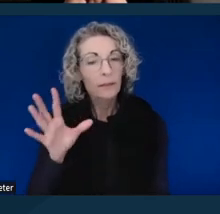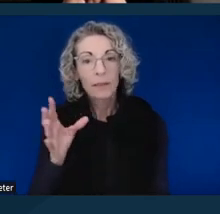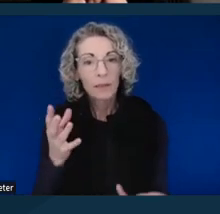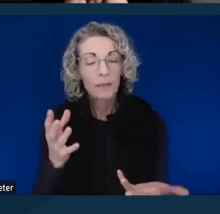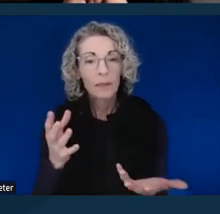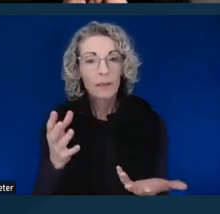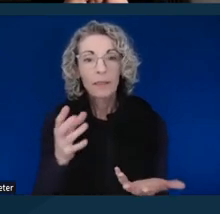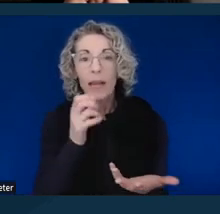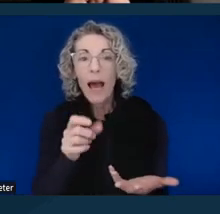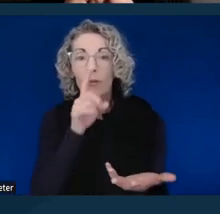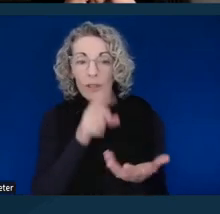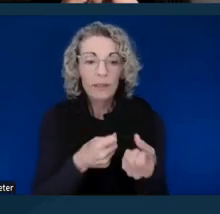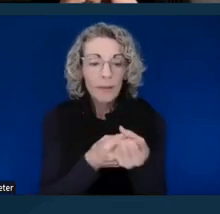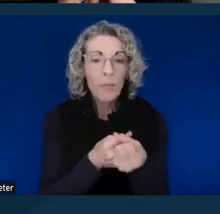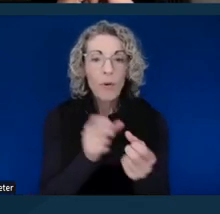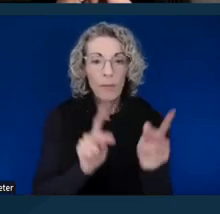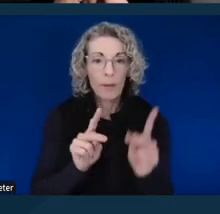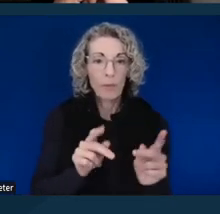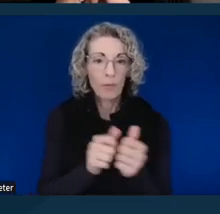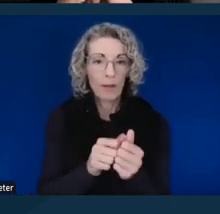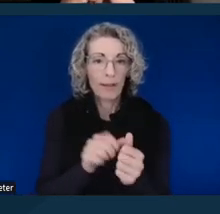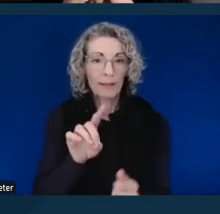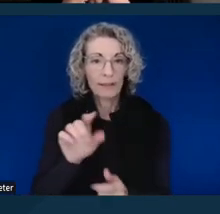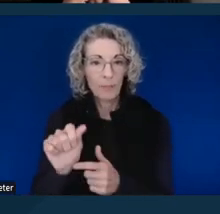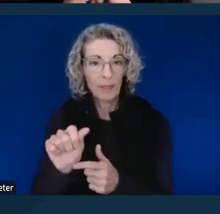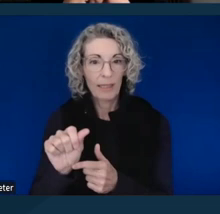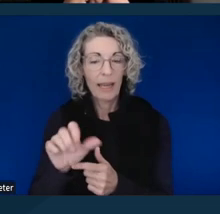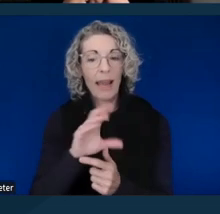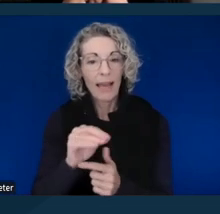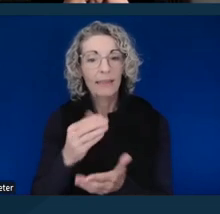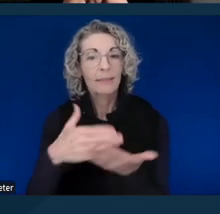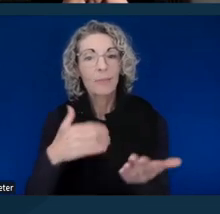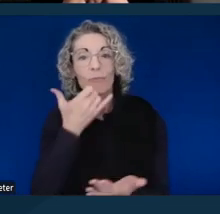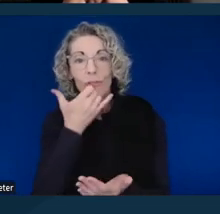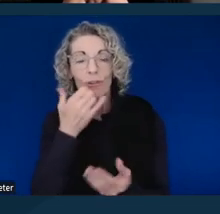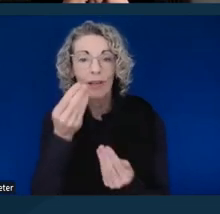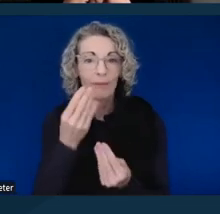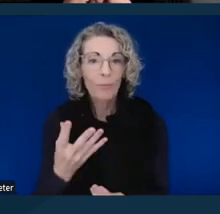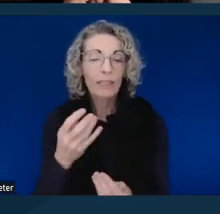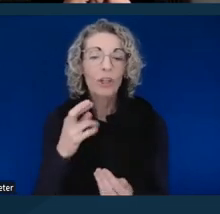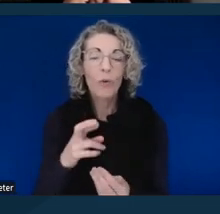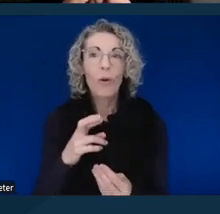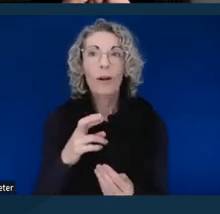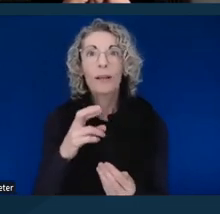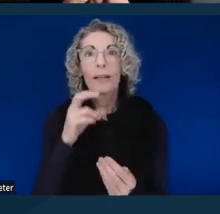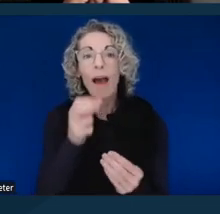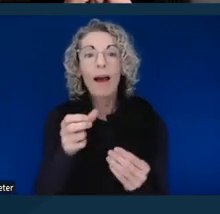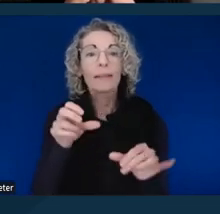to people with disabilities, and there is misinformation, or at least inconsistent information,